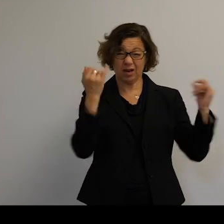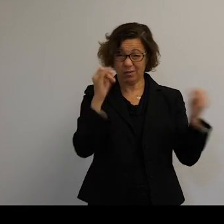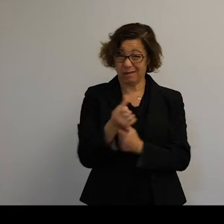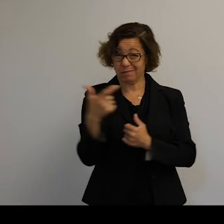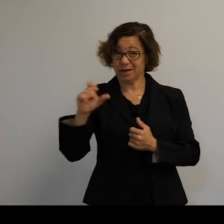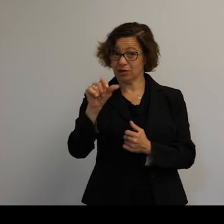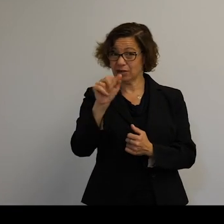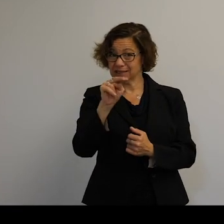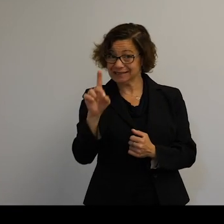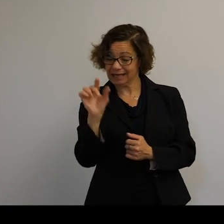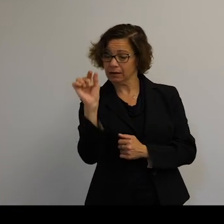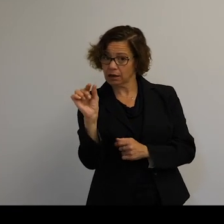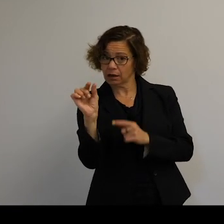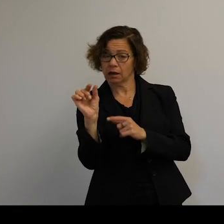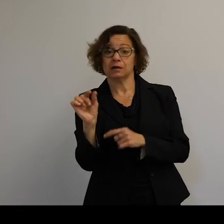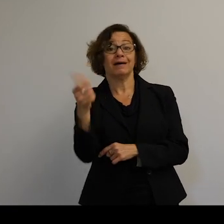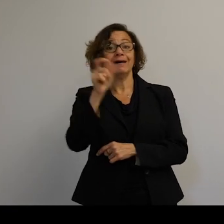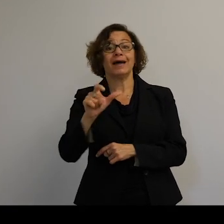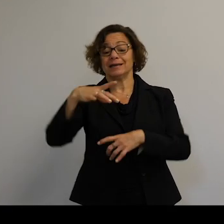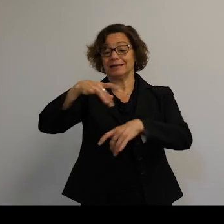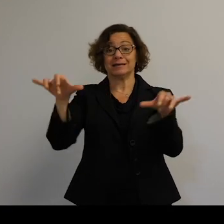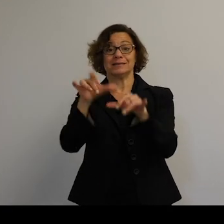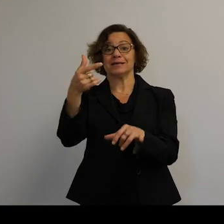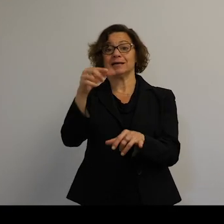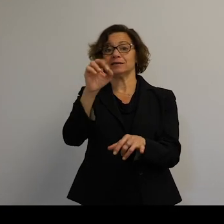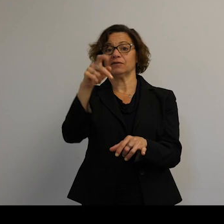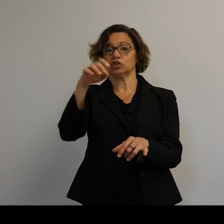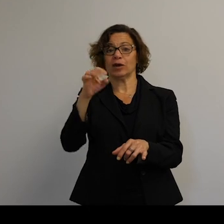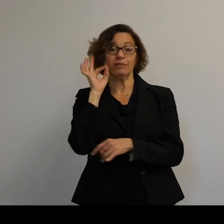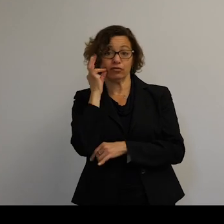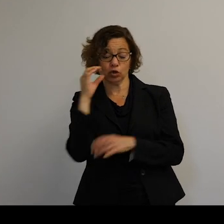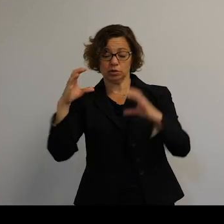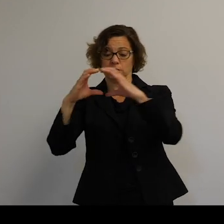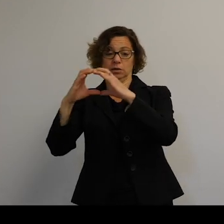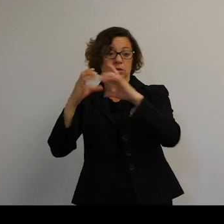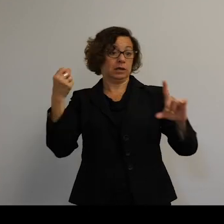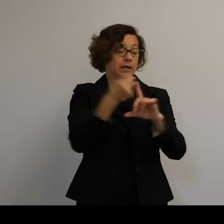So anything the size of our grapefruit hitting a spacecraft would be absolutely catastrophic.